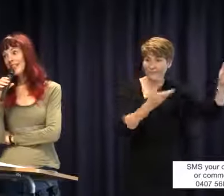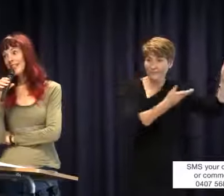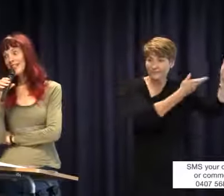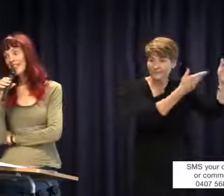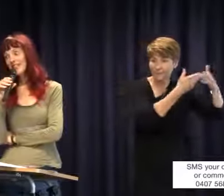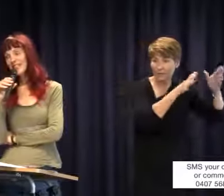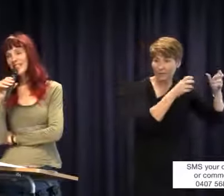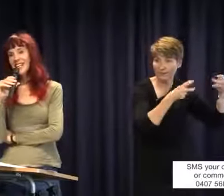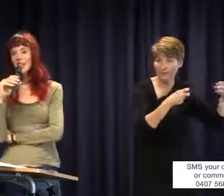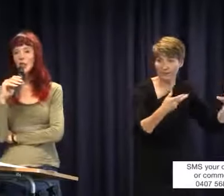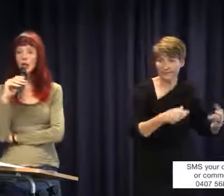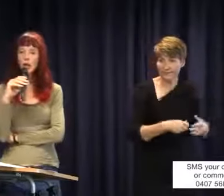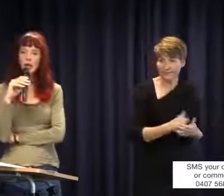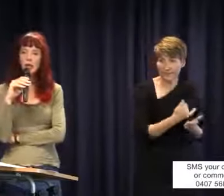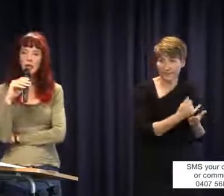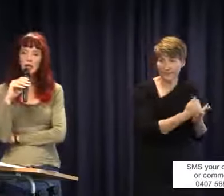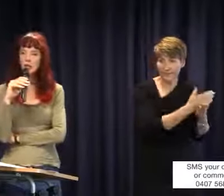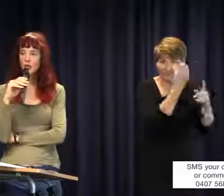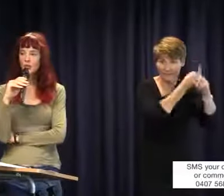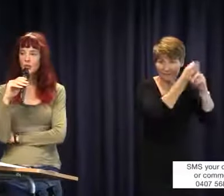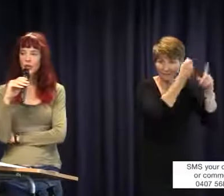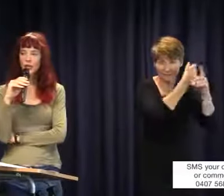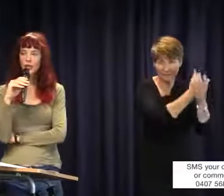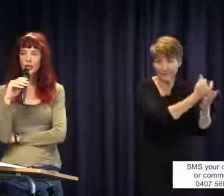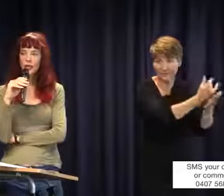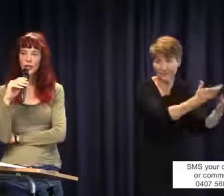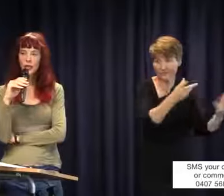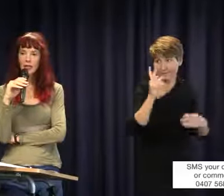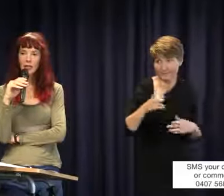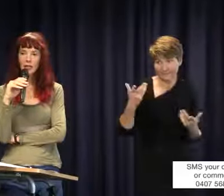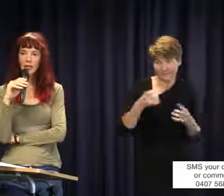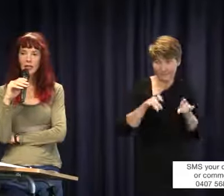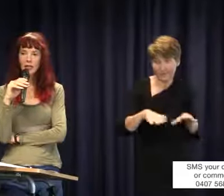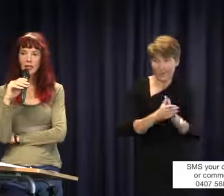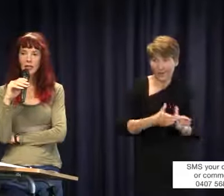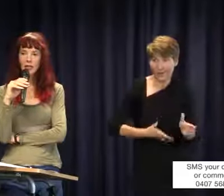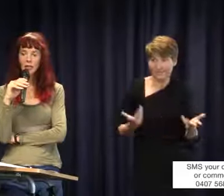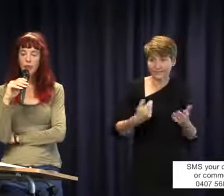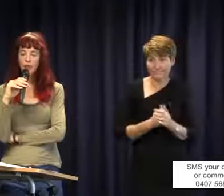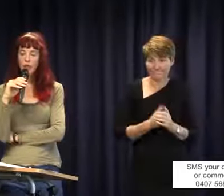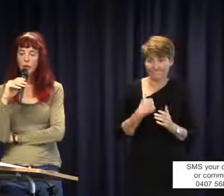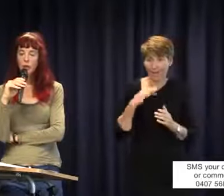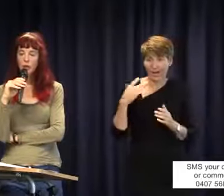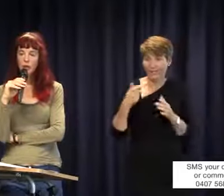here, can we? Again, Australia is behind and I don't have an answer to that. I don't think